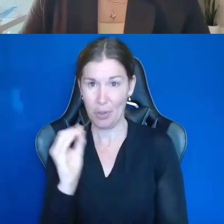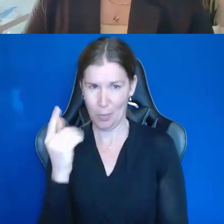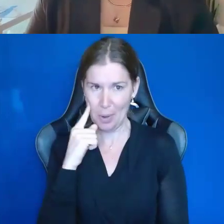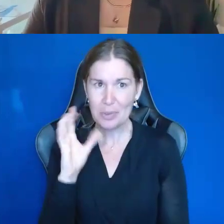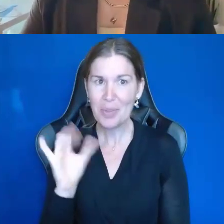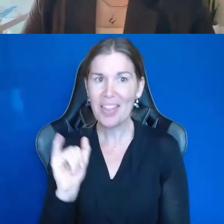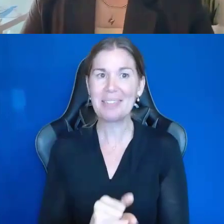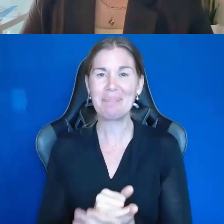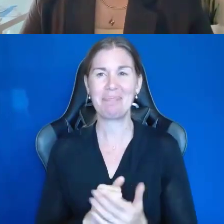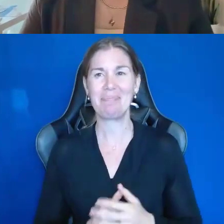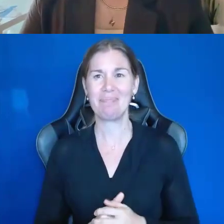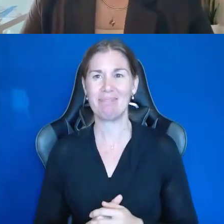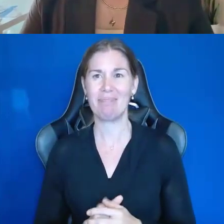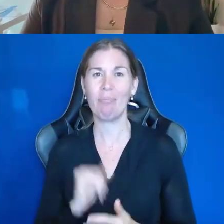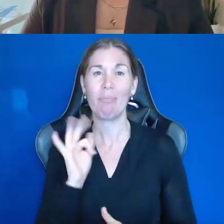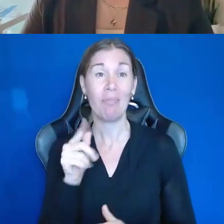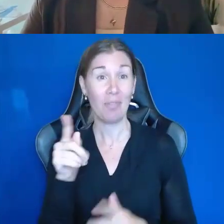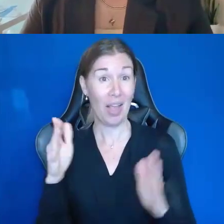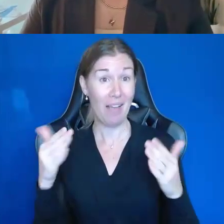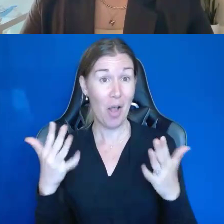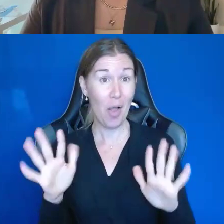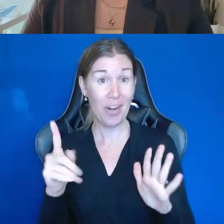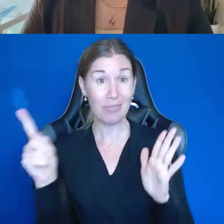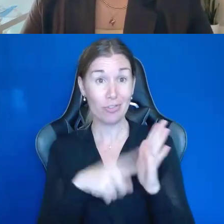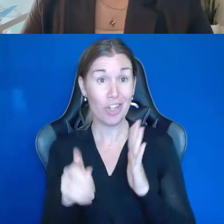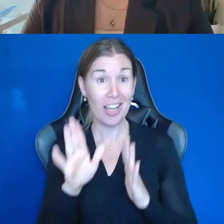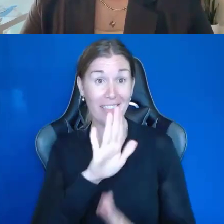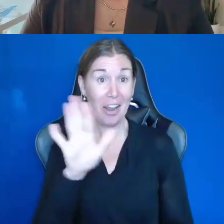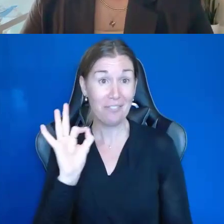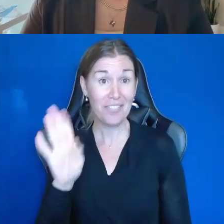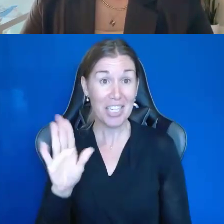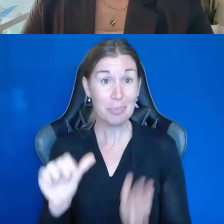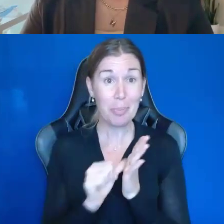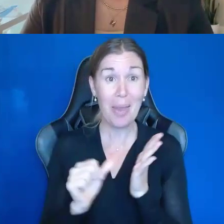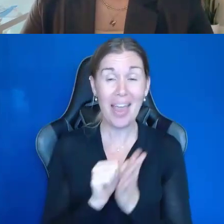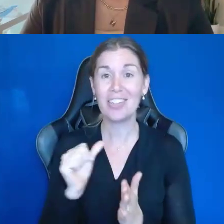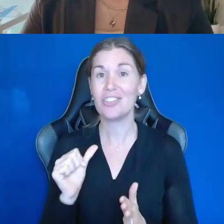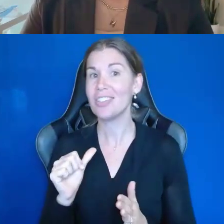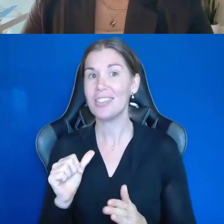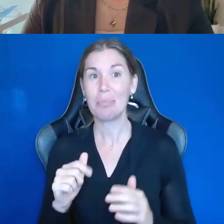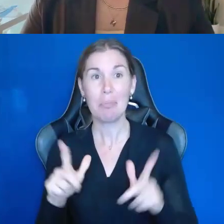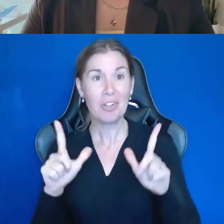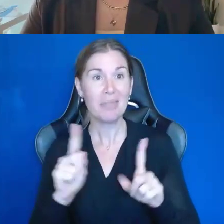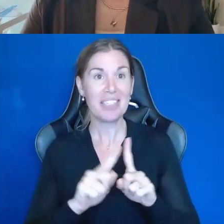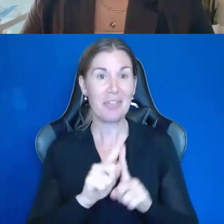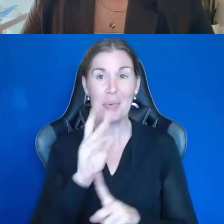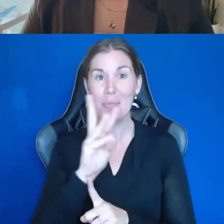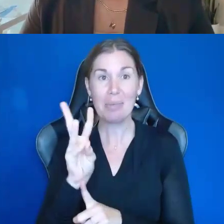If you haven't already checked out Facebook pages and pulled up different platforms and websites, please do so.